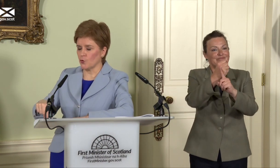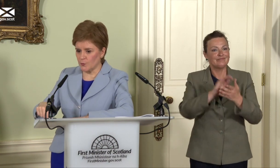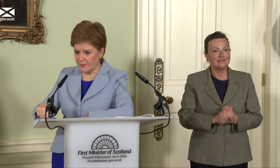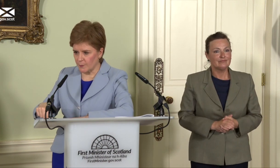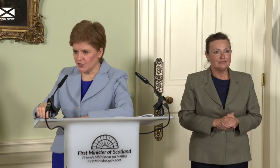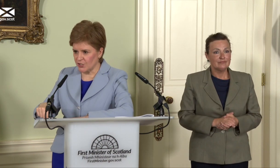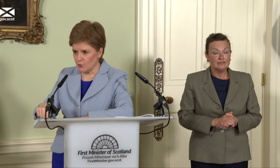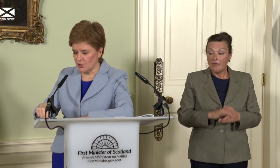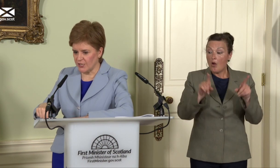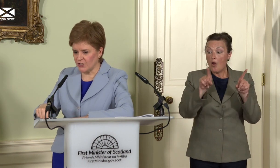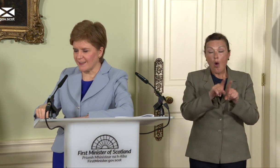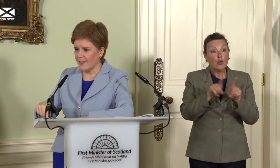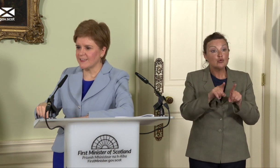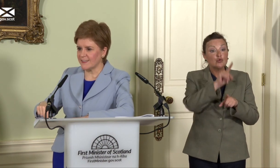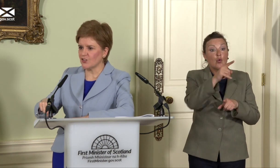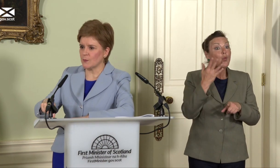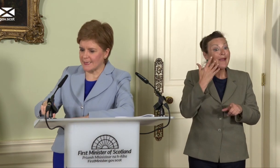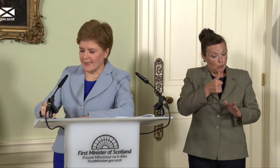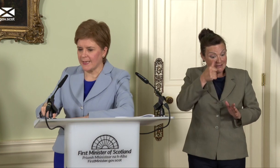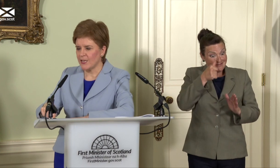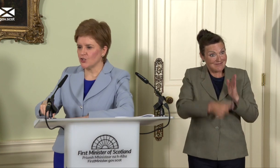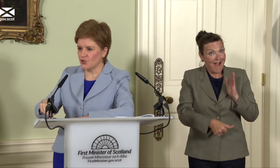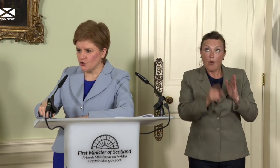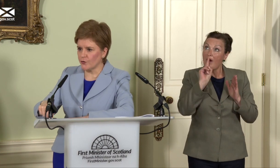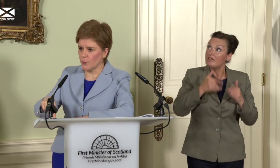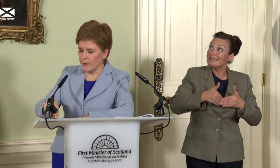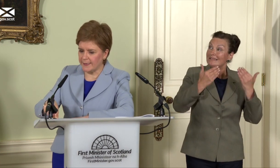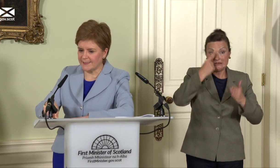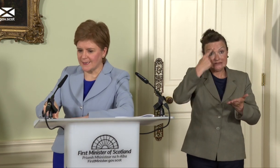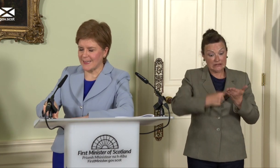will be subject to negotiations. And then the decisions we take to ensure that we start to